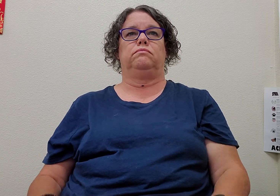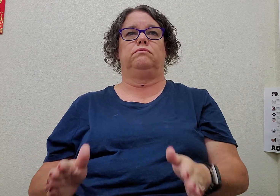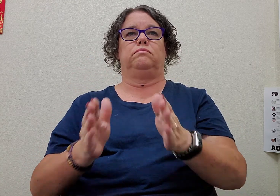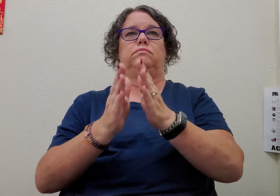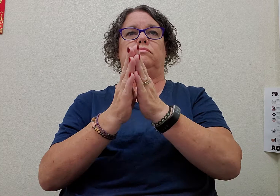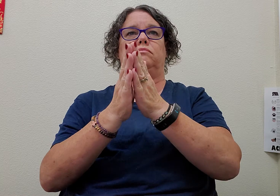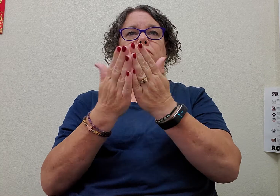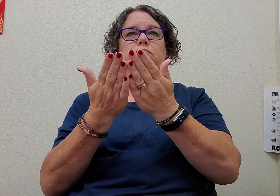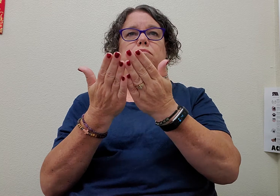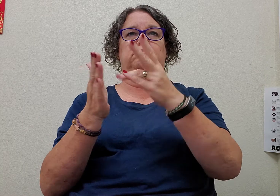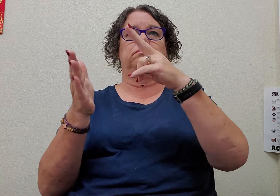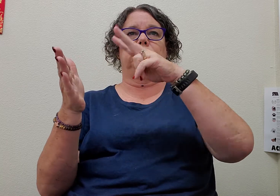book read